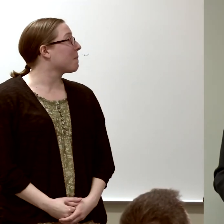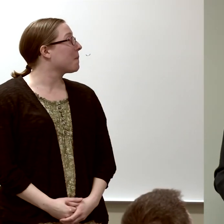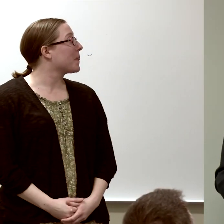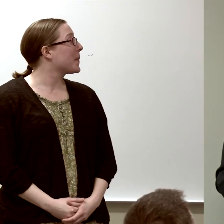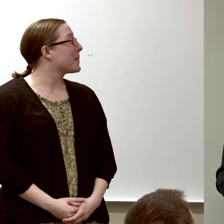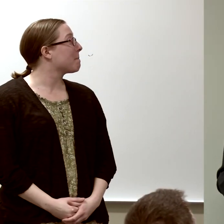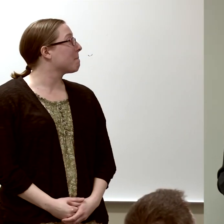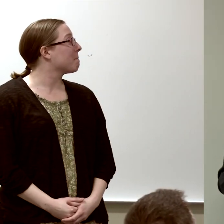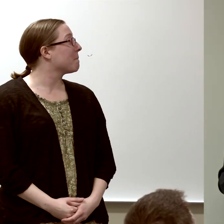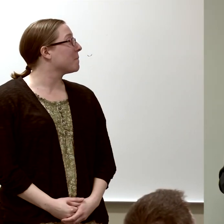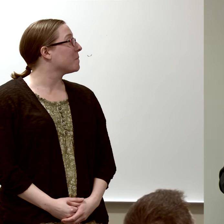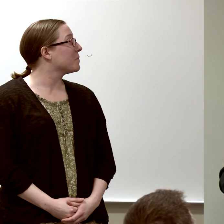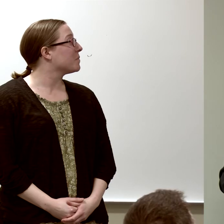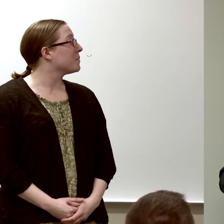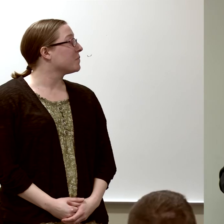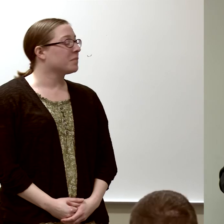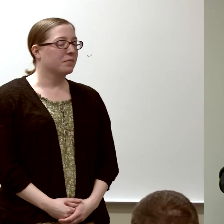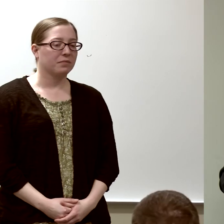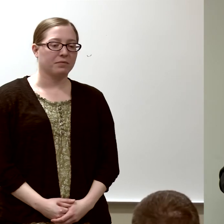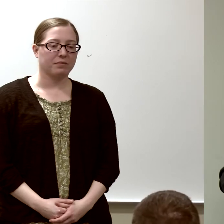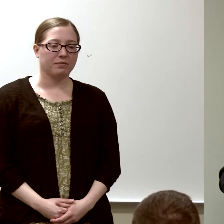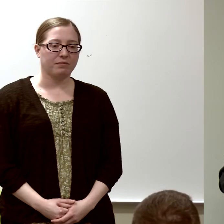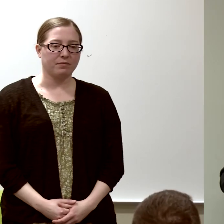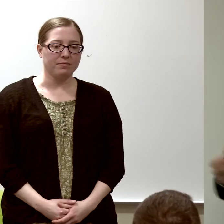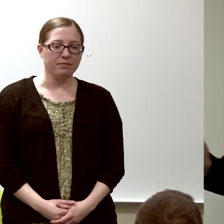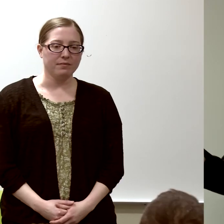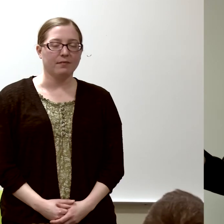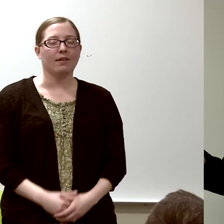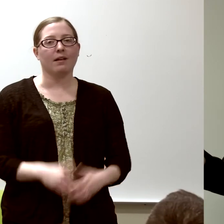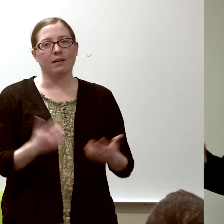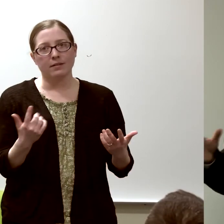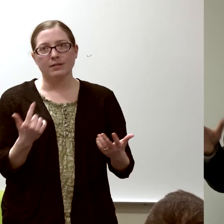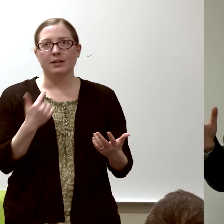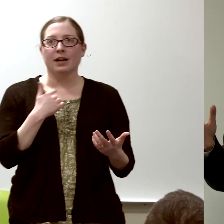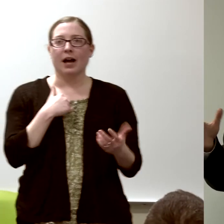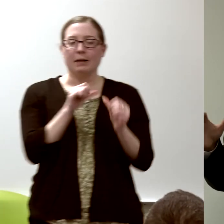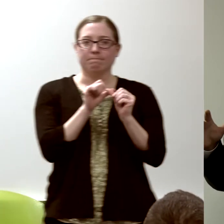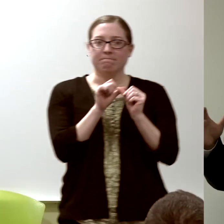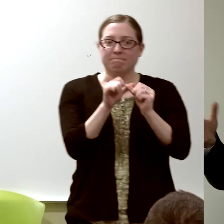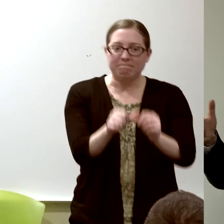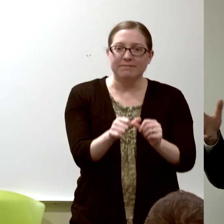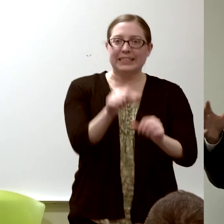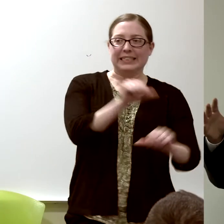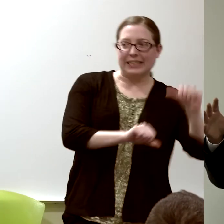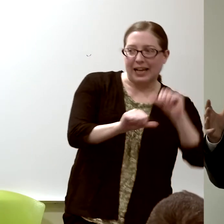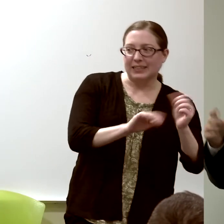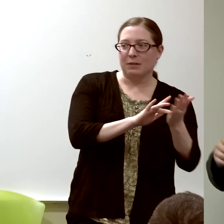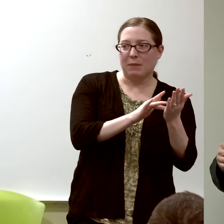and I did stay within sort of science and medicine